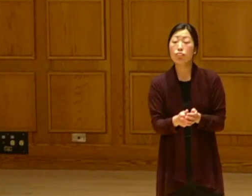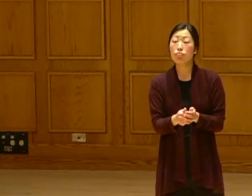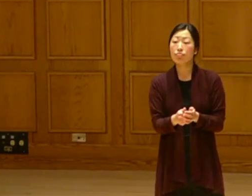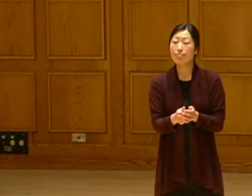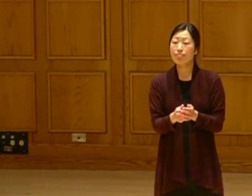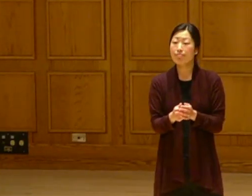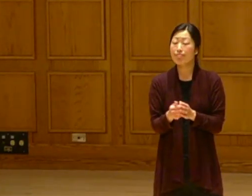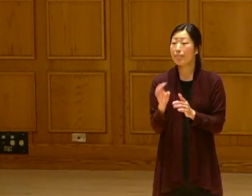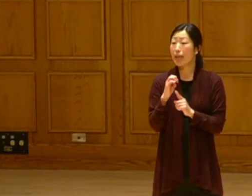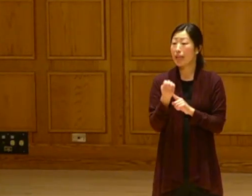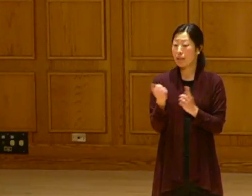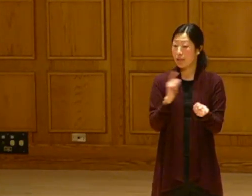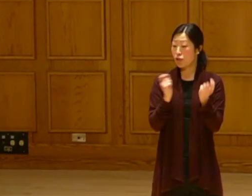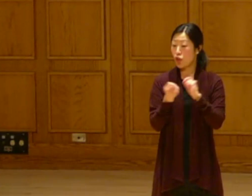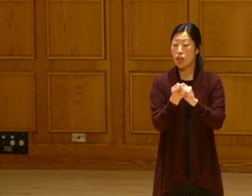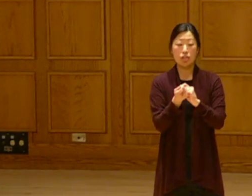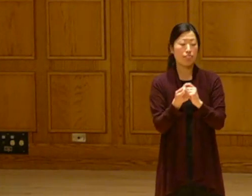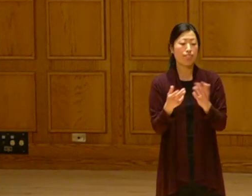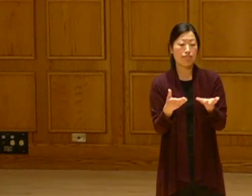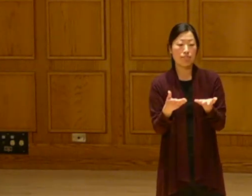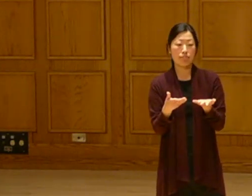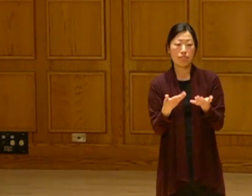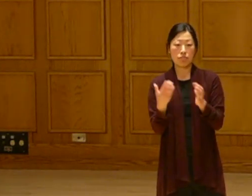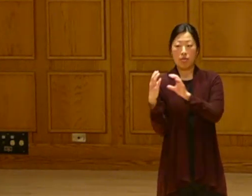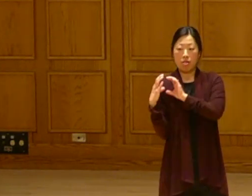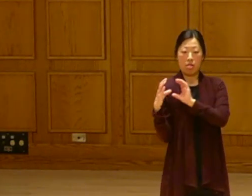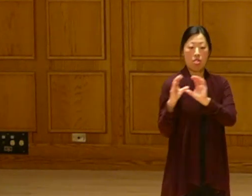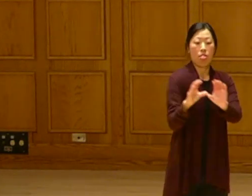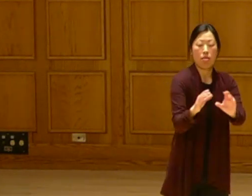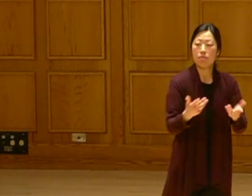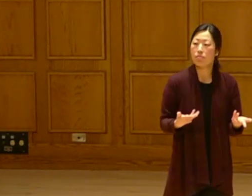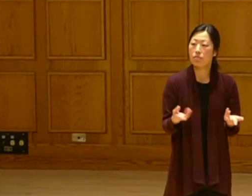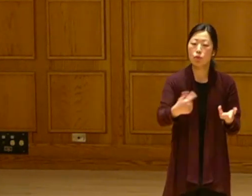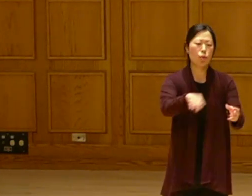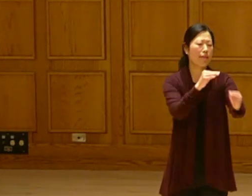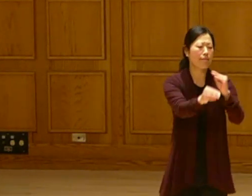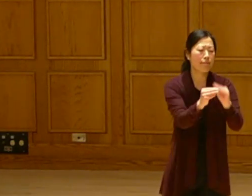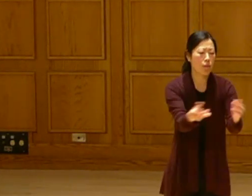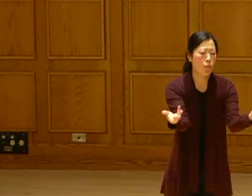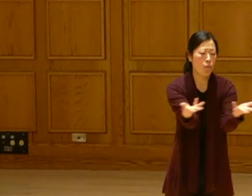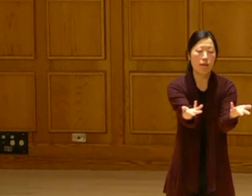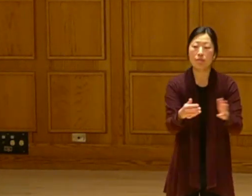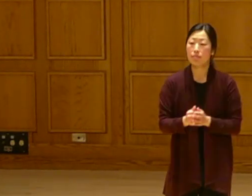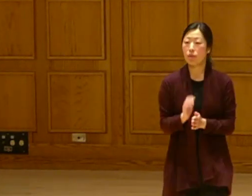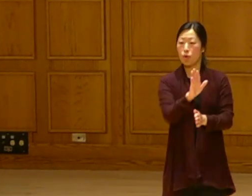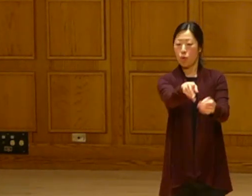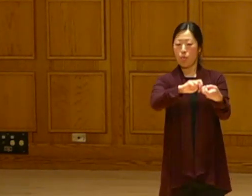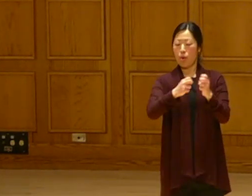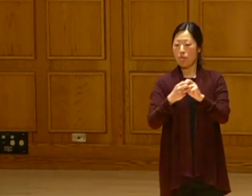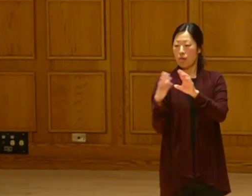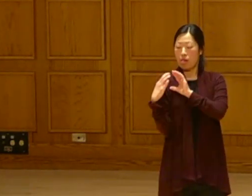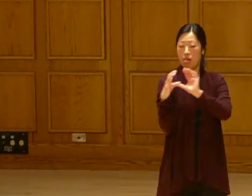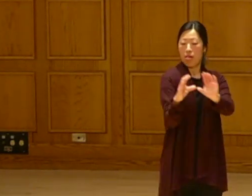Climate change. How are you -- what are you going to fix? It is not a problem that they need to inherent.